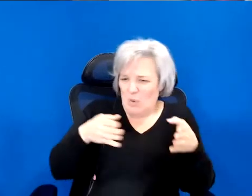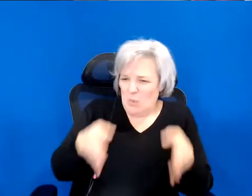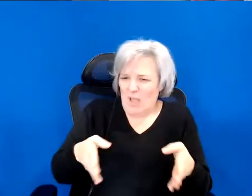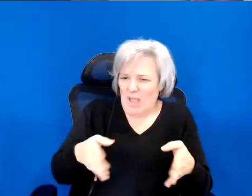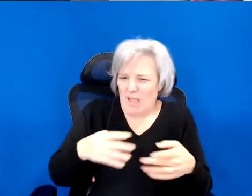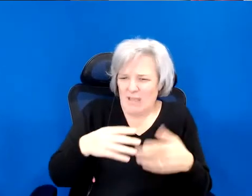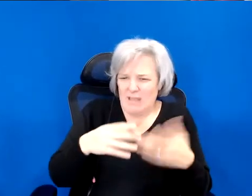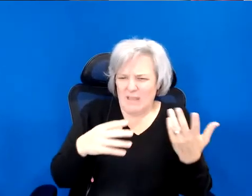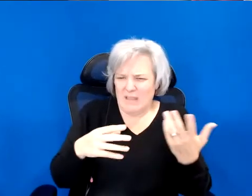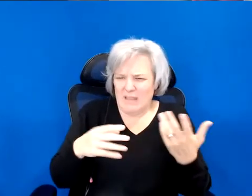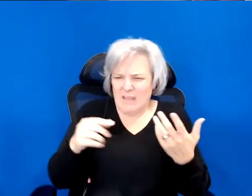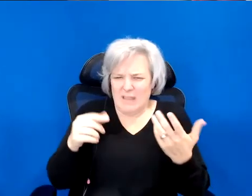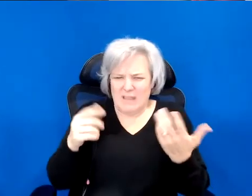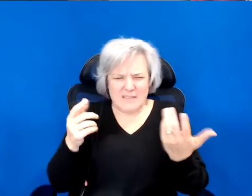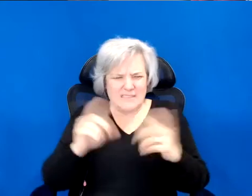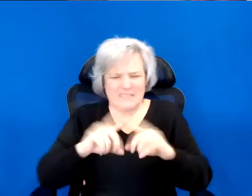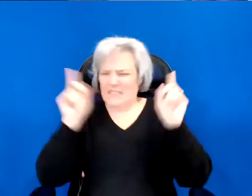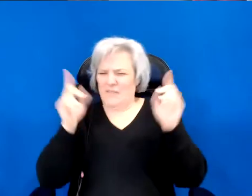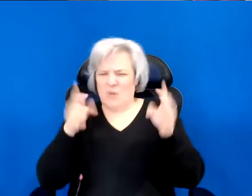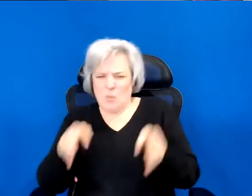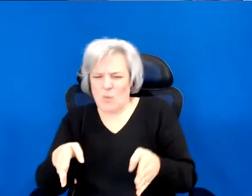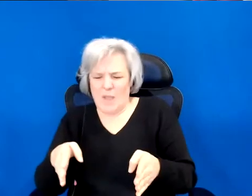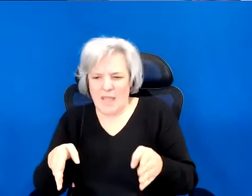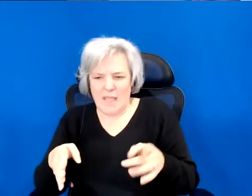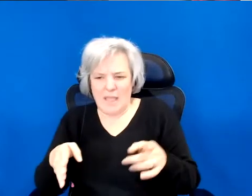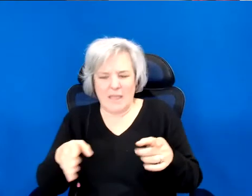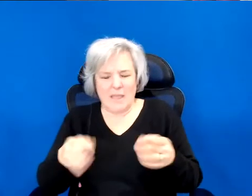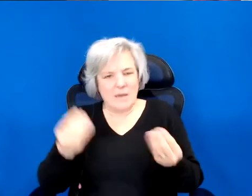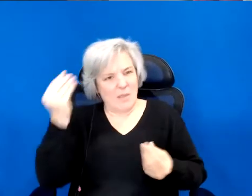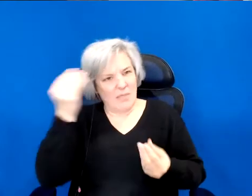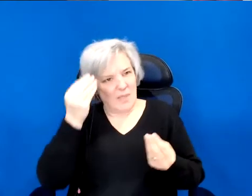I'm interested now in the work that I'm doing now, and returning to those sites such as